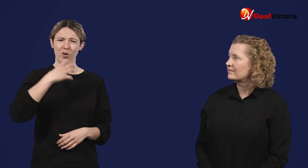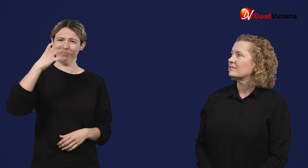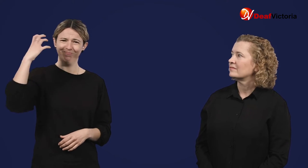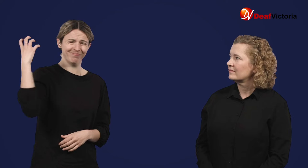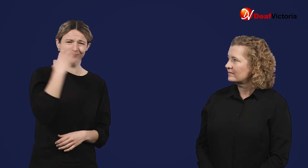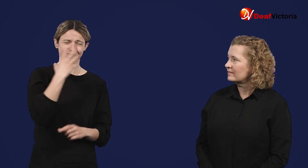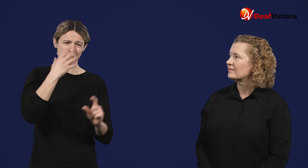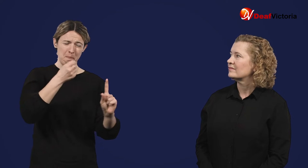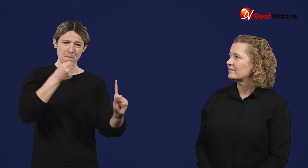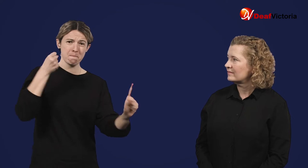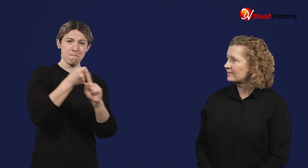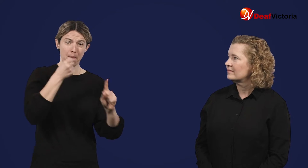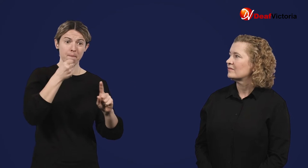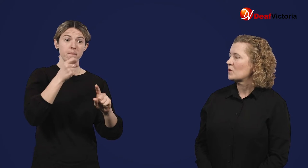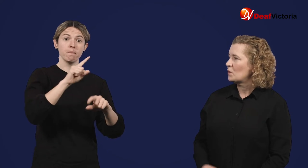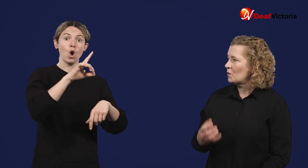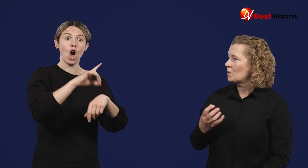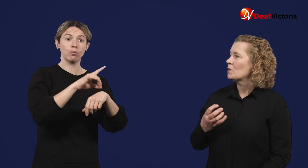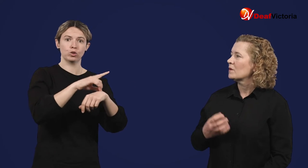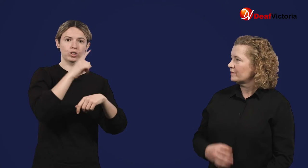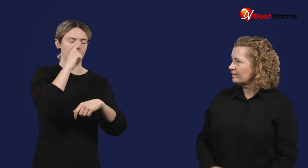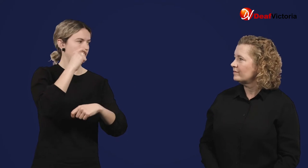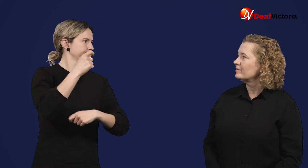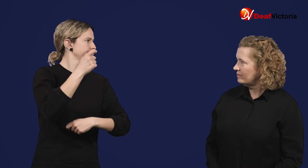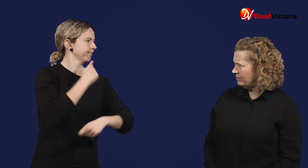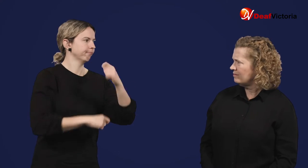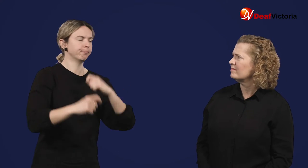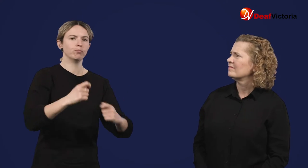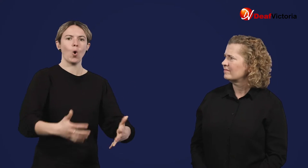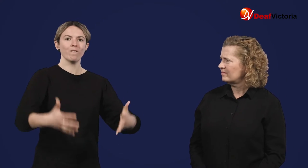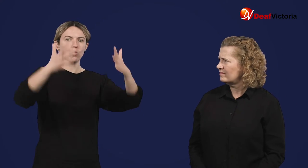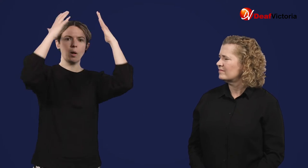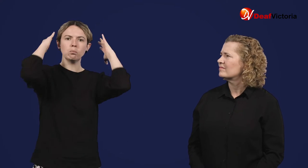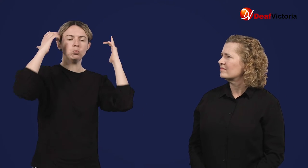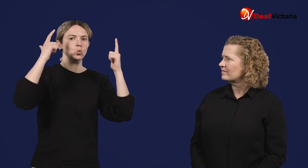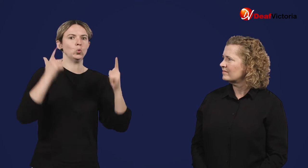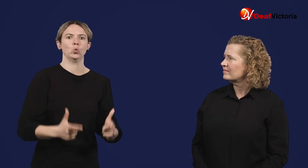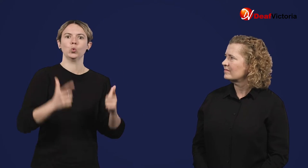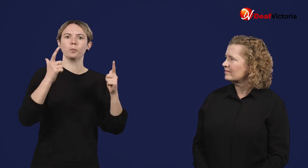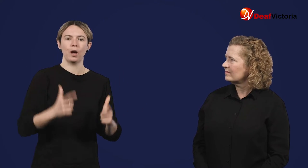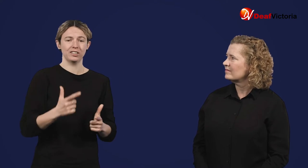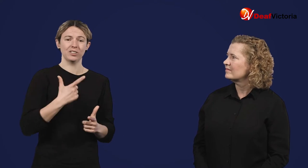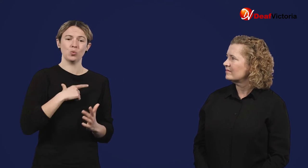It has more potential to overwhelm the health system,